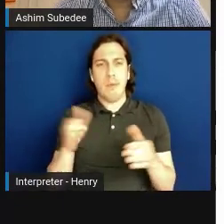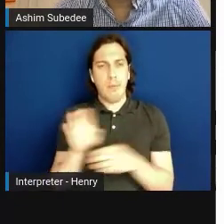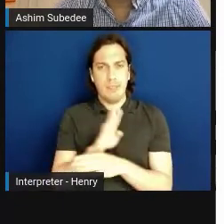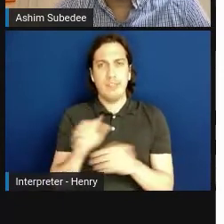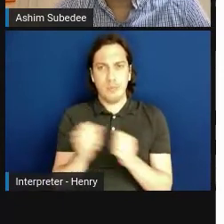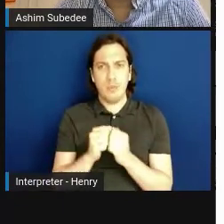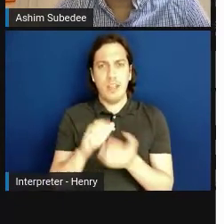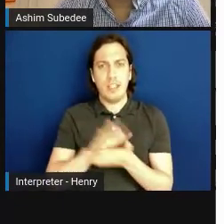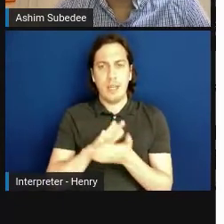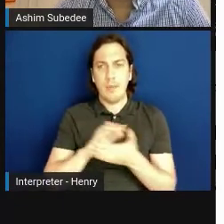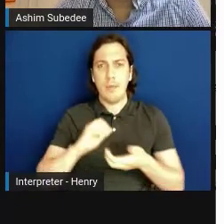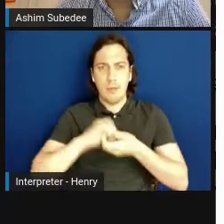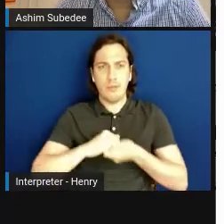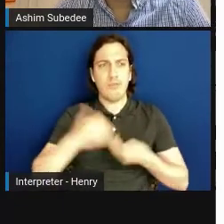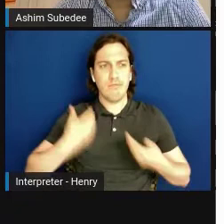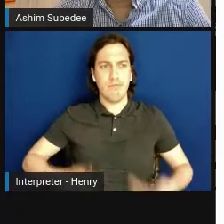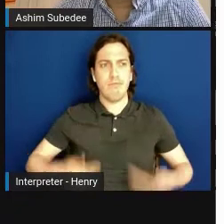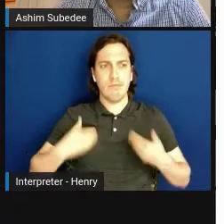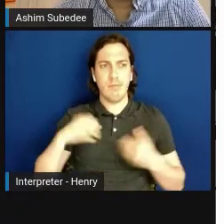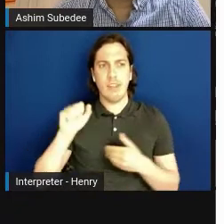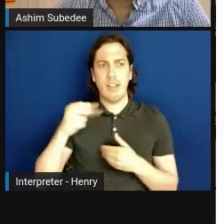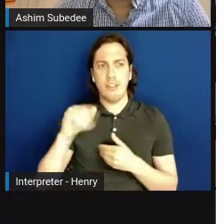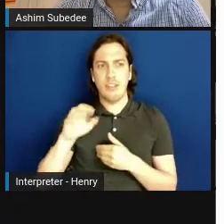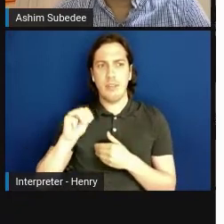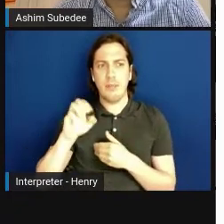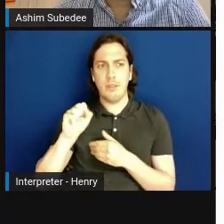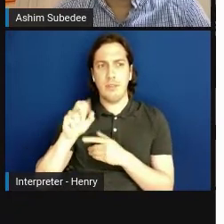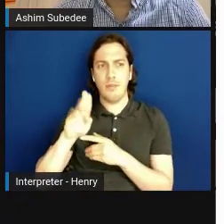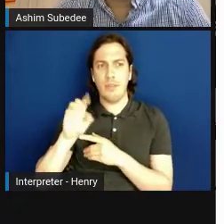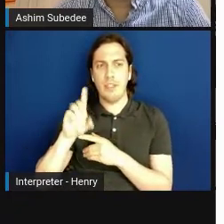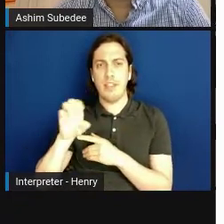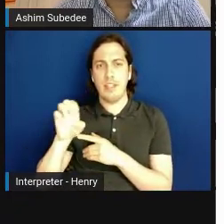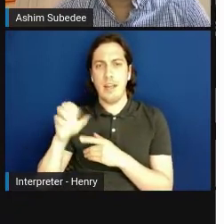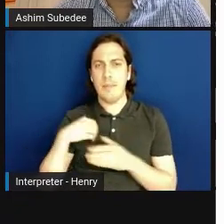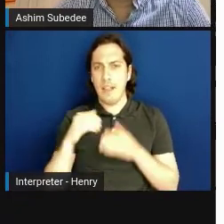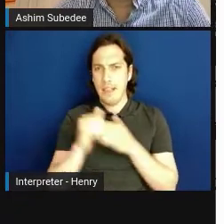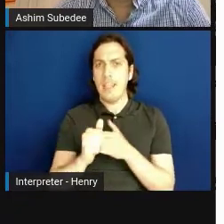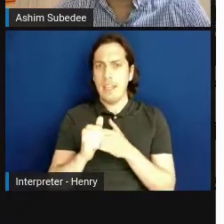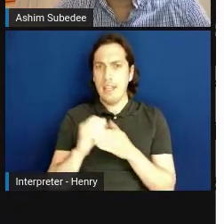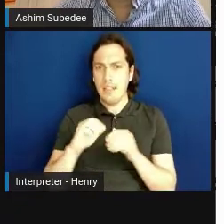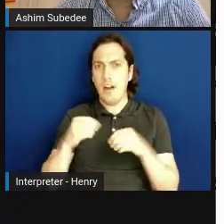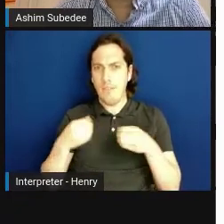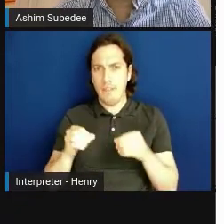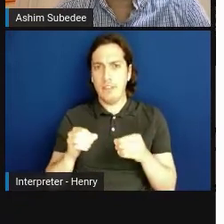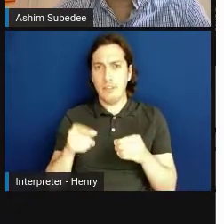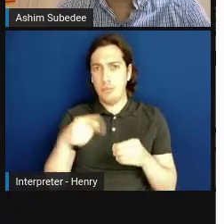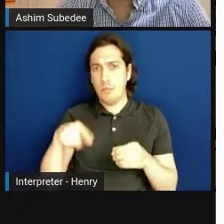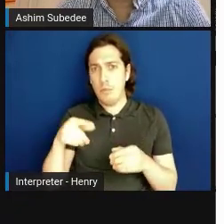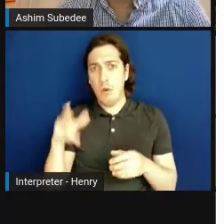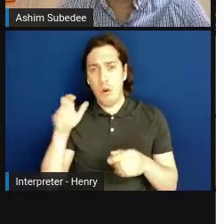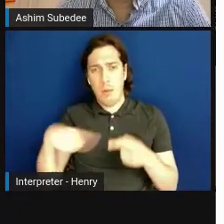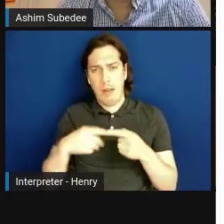I am the Academic Innovation Lead in the SEED Office. You all must have heard a lot about the SEED Office and what we do.